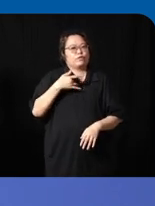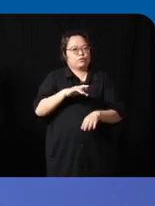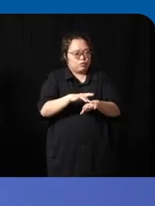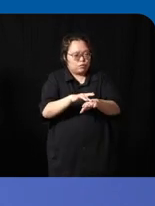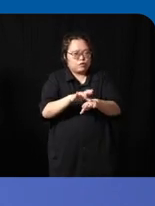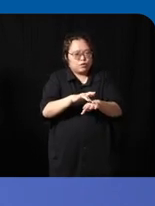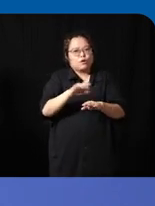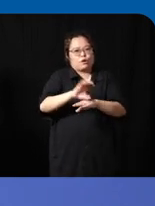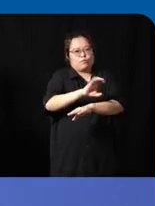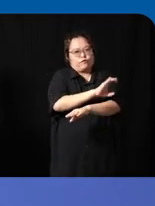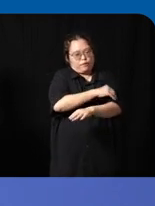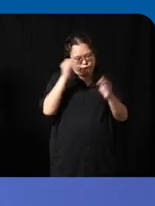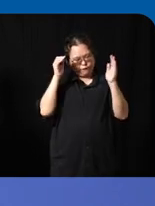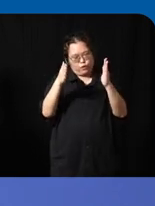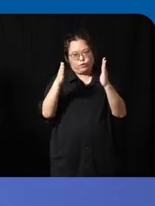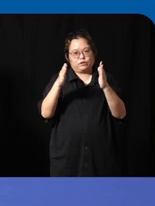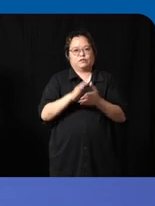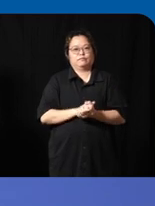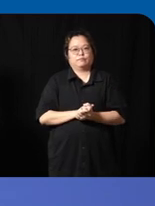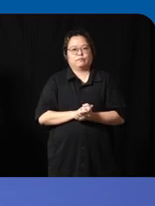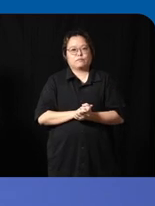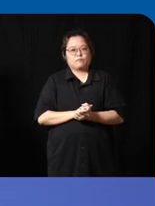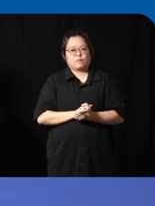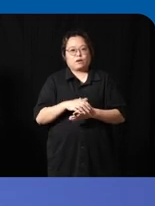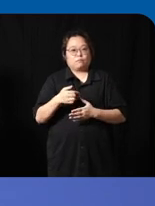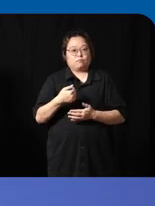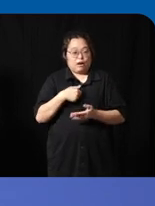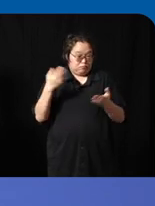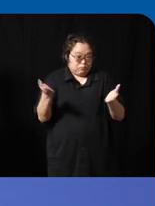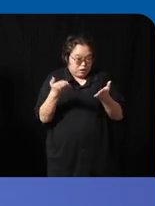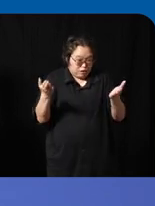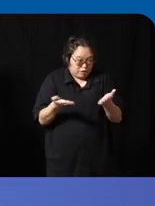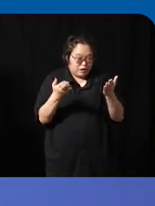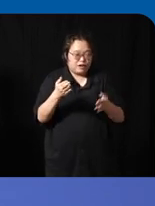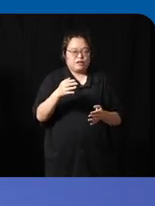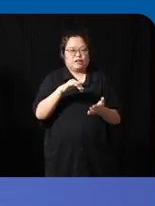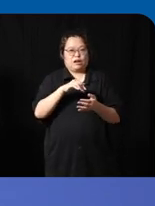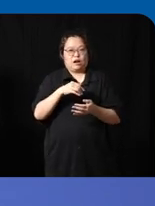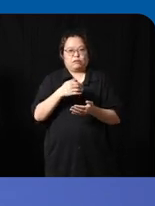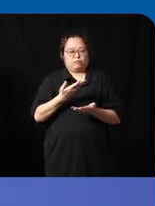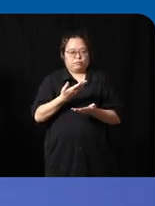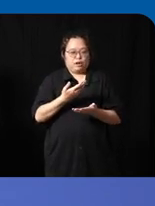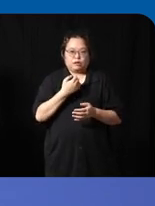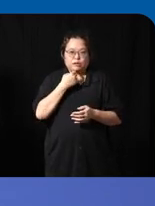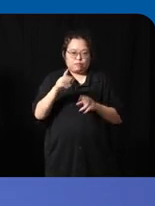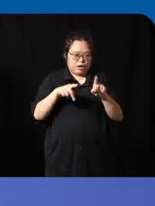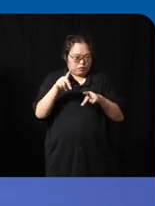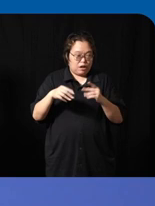with students what I do is I encourage them to not be tickled by this uh advancement in technology